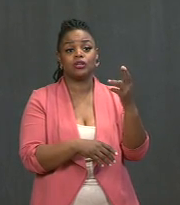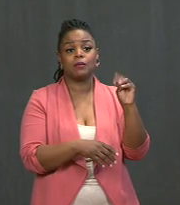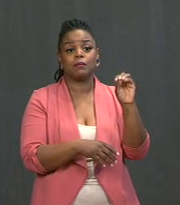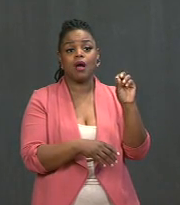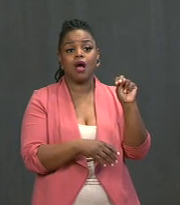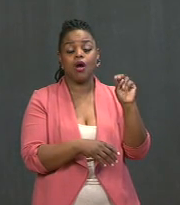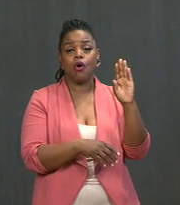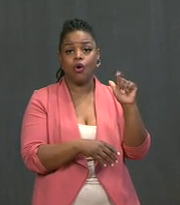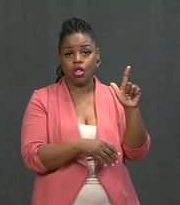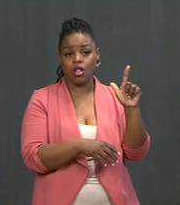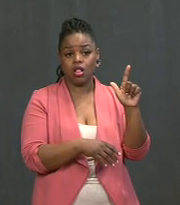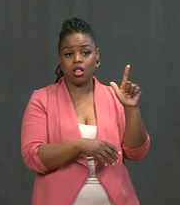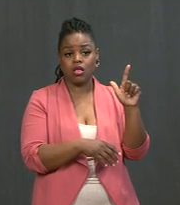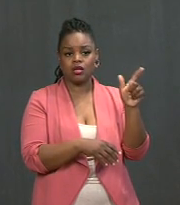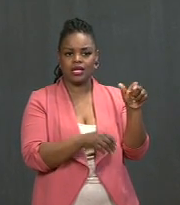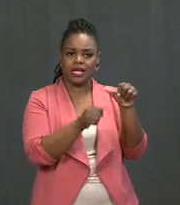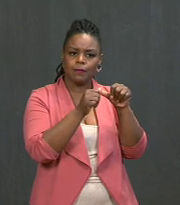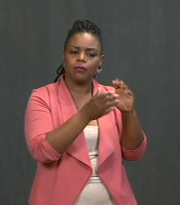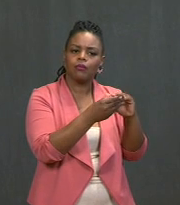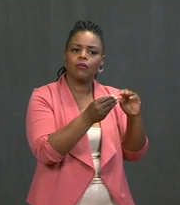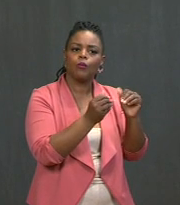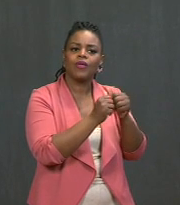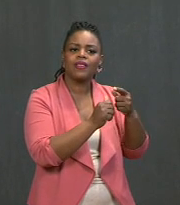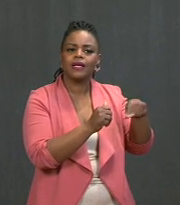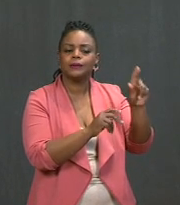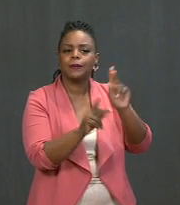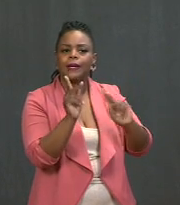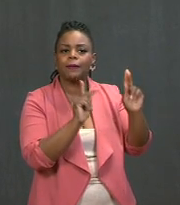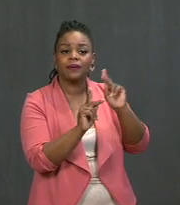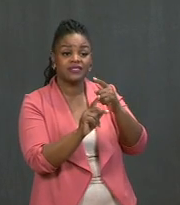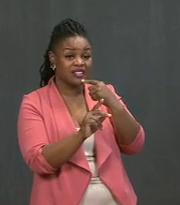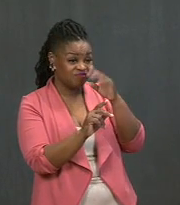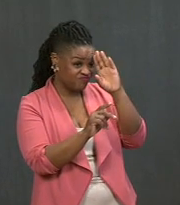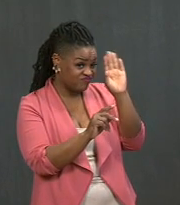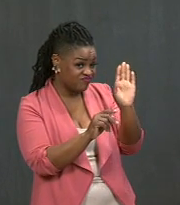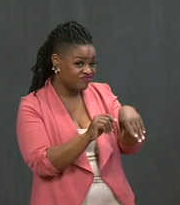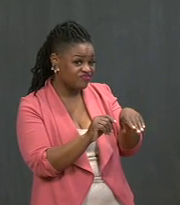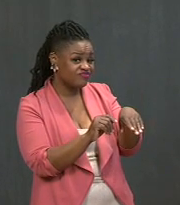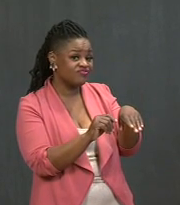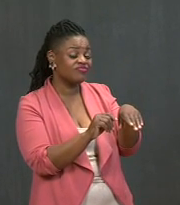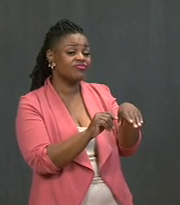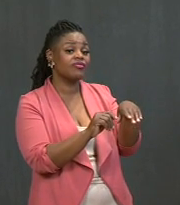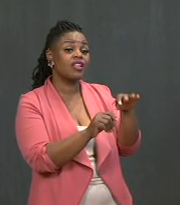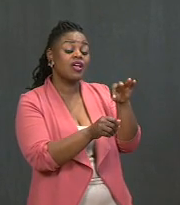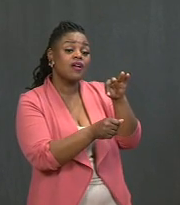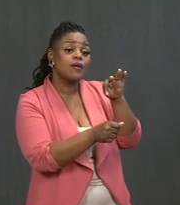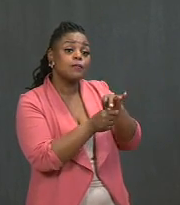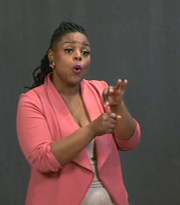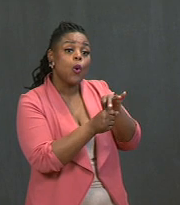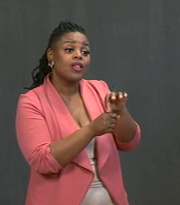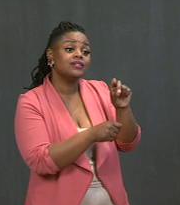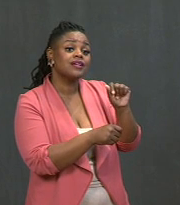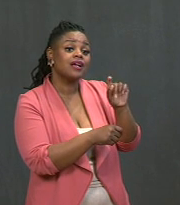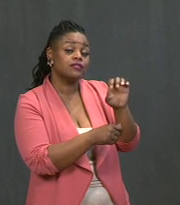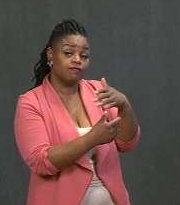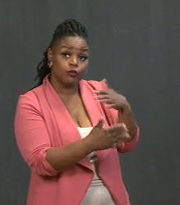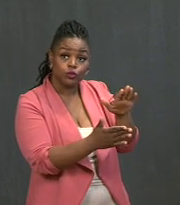which I give him credit for, saying, "The idea he said the polling data shows Republican men, particularly young men,